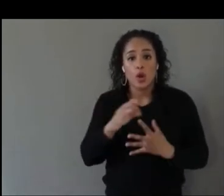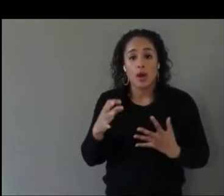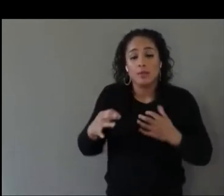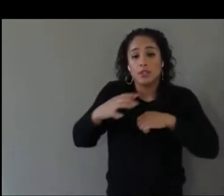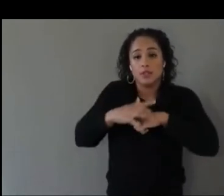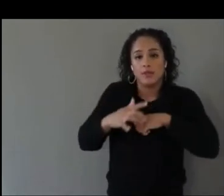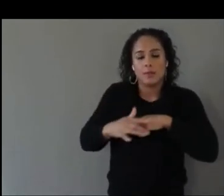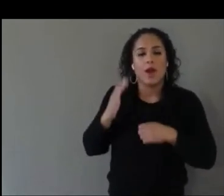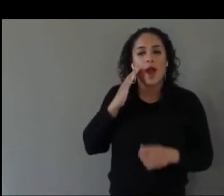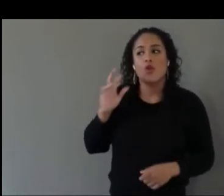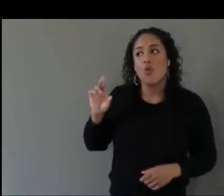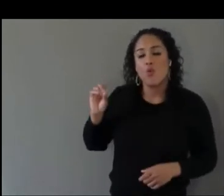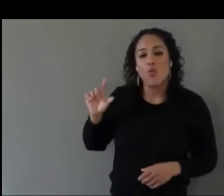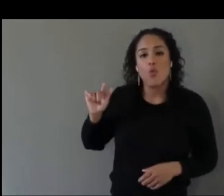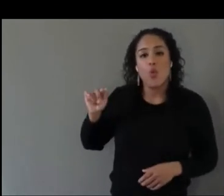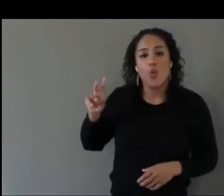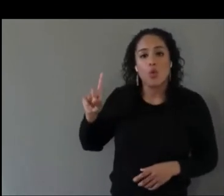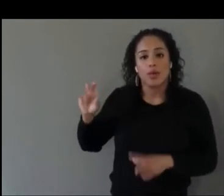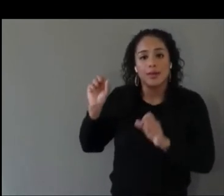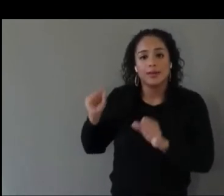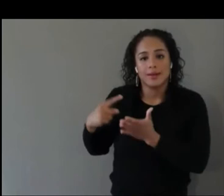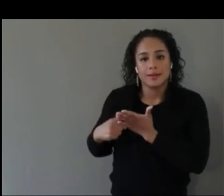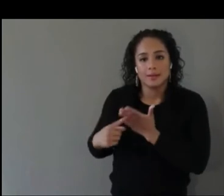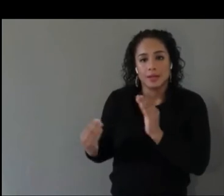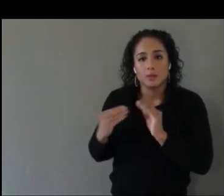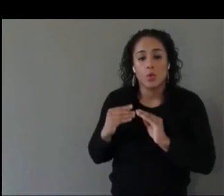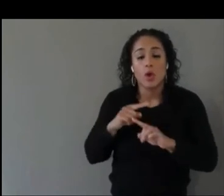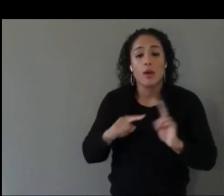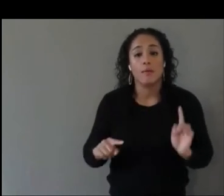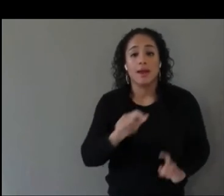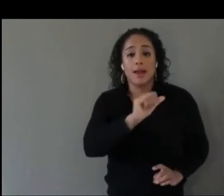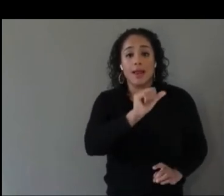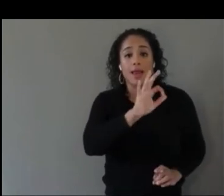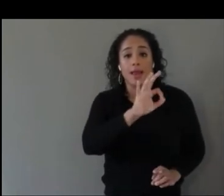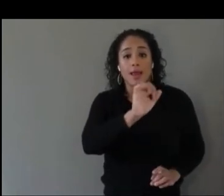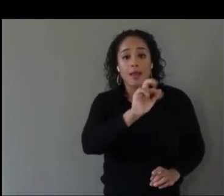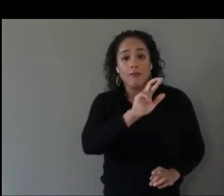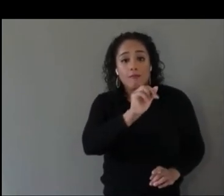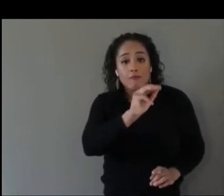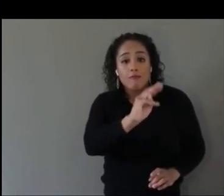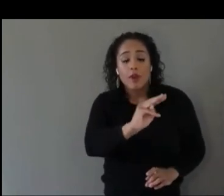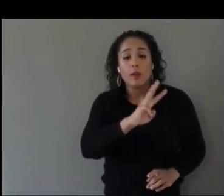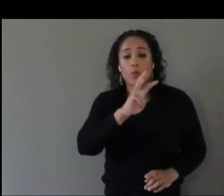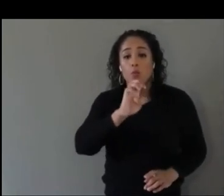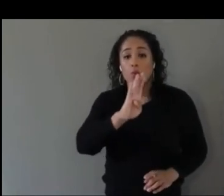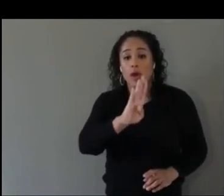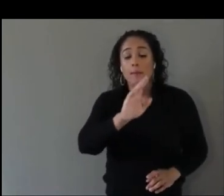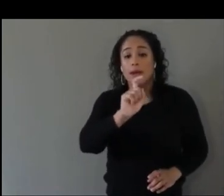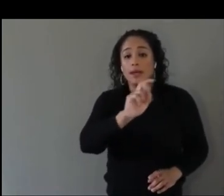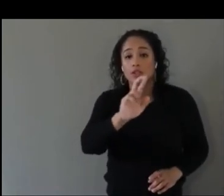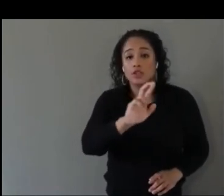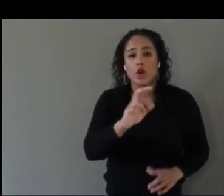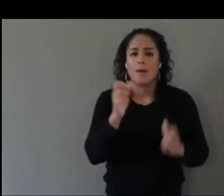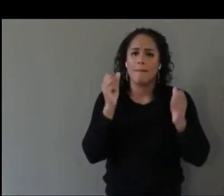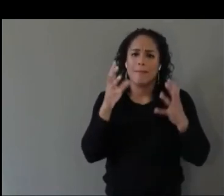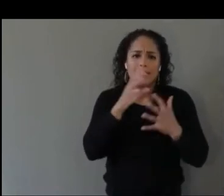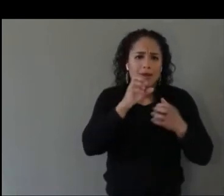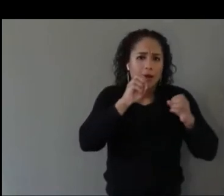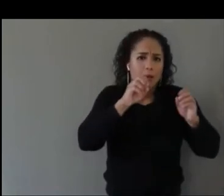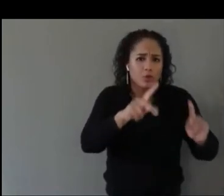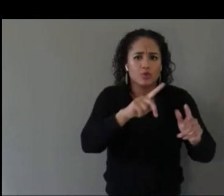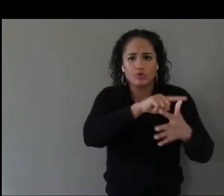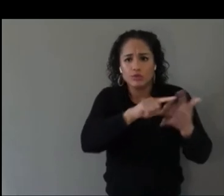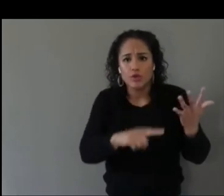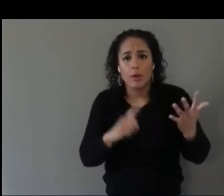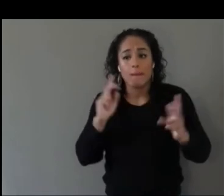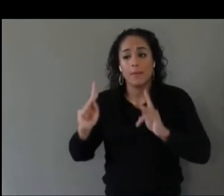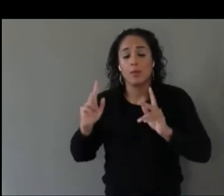With a-frame and Webxr, there is a lot of opportunity for individuals to get involved in those development processes from the ground level.